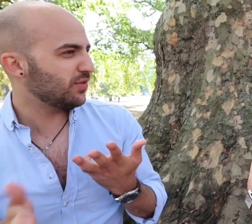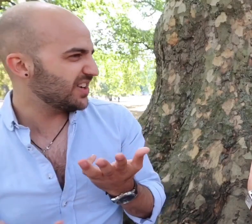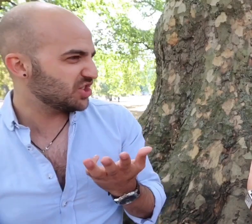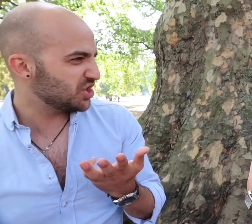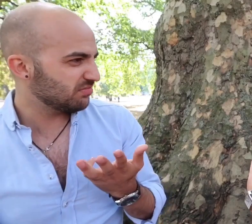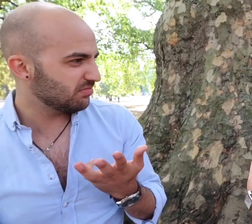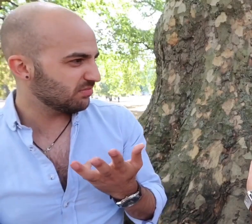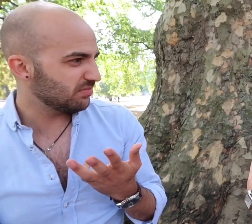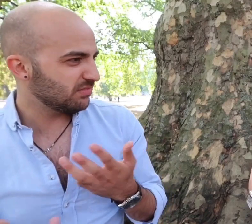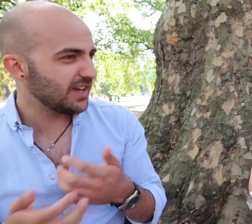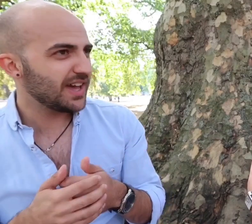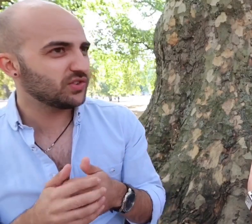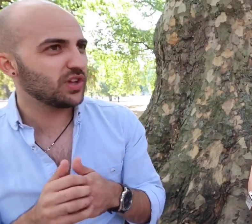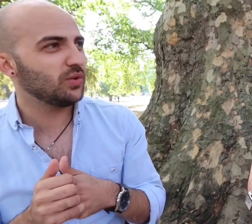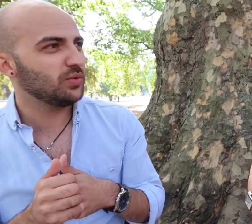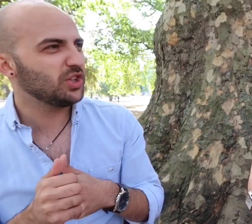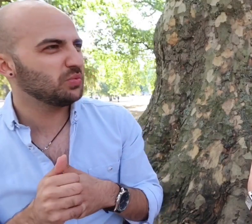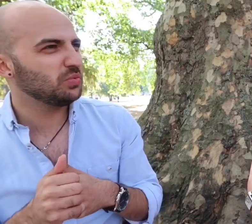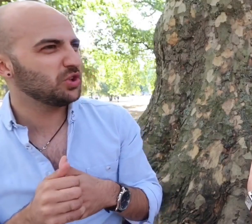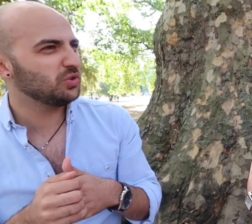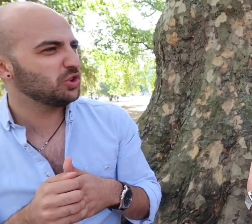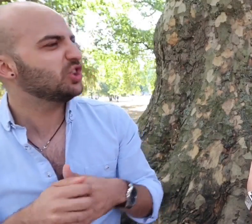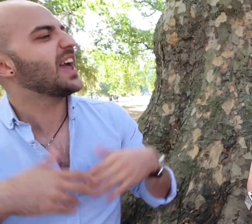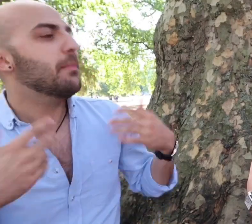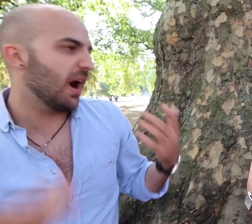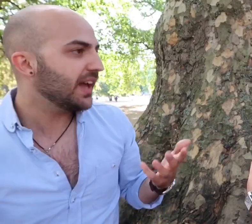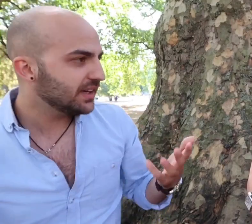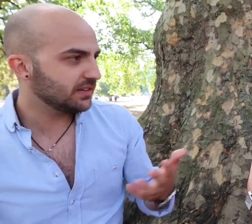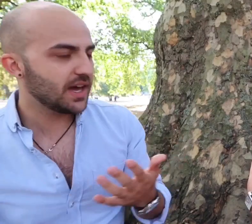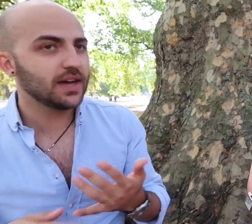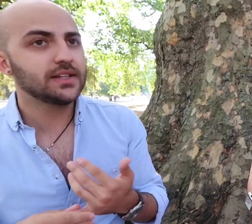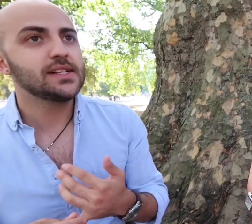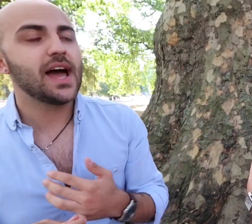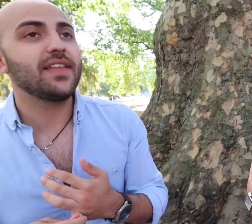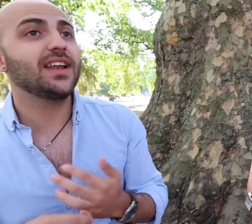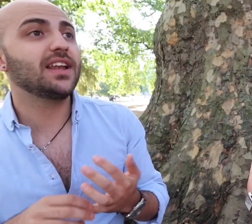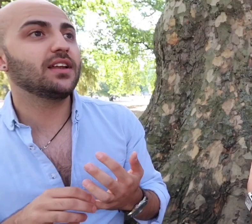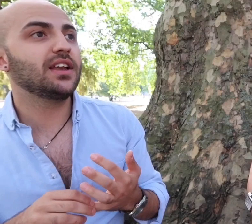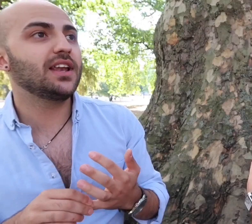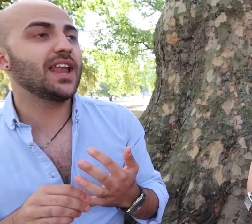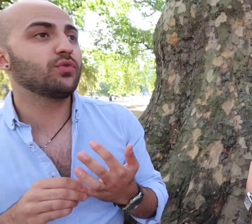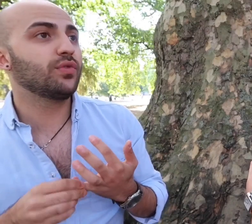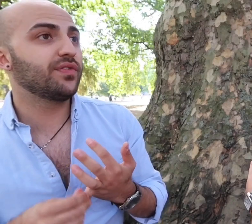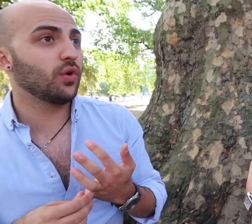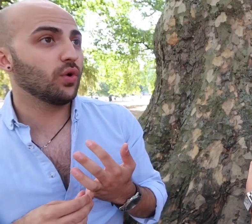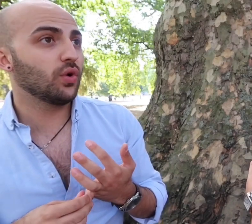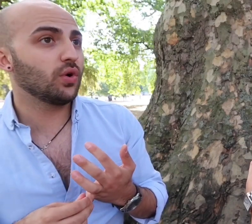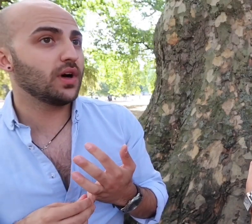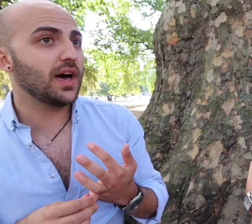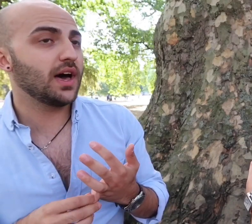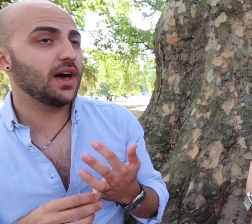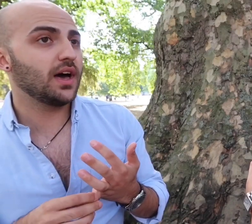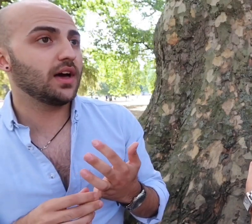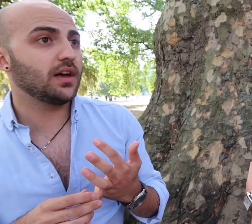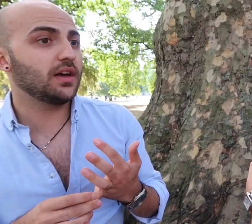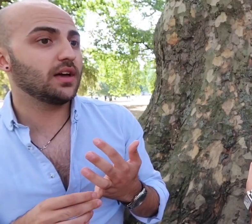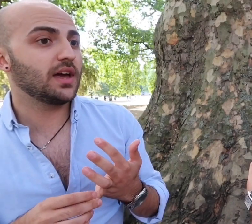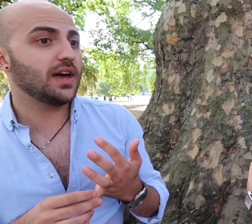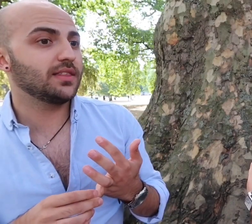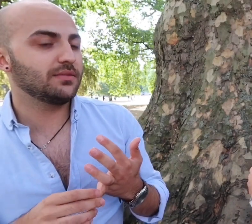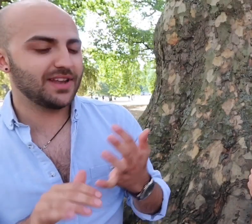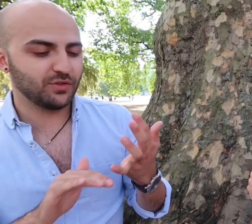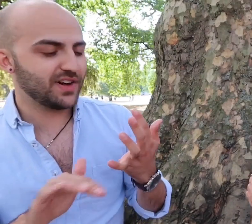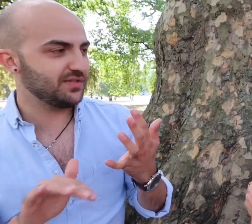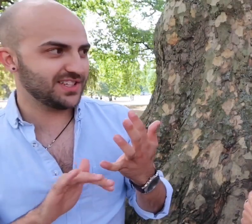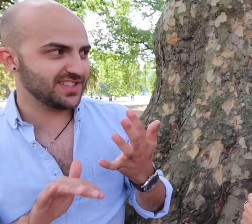French, yeah so you you could get by yeah and then level four... level five isn't